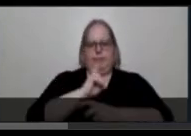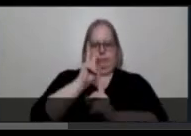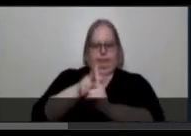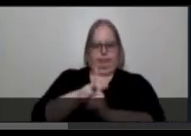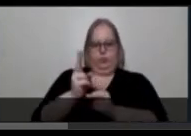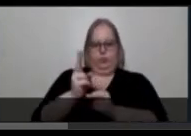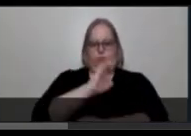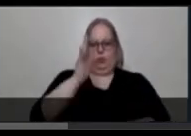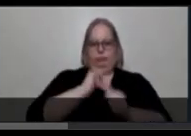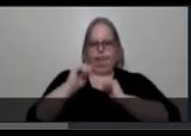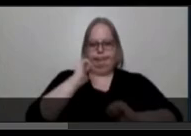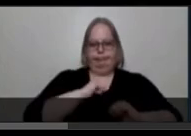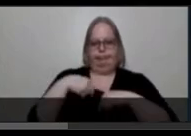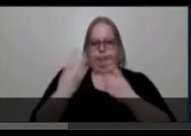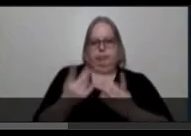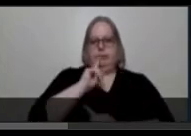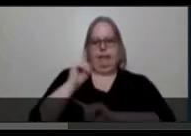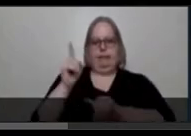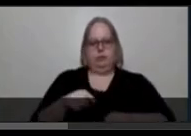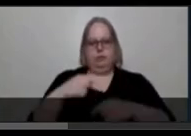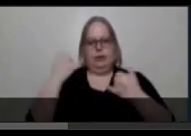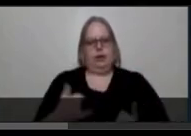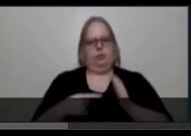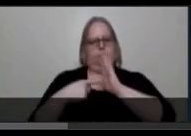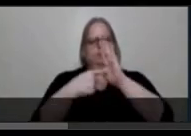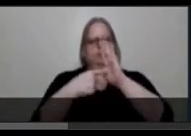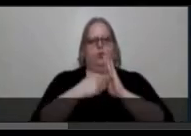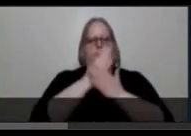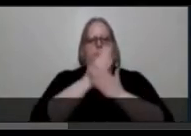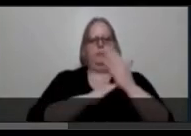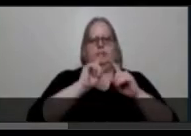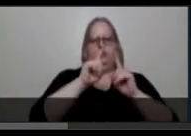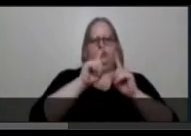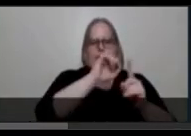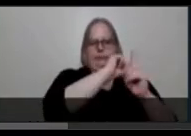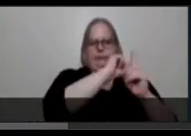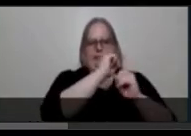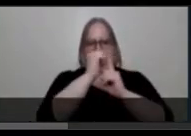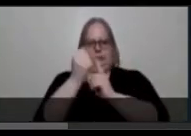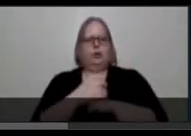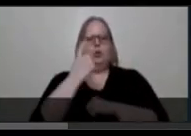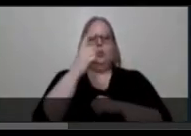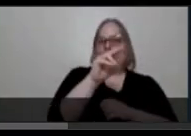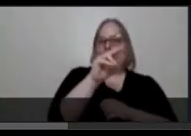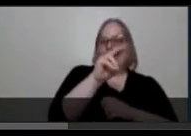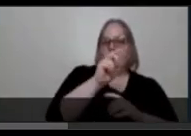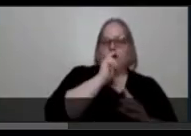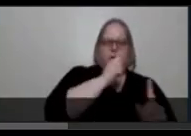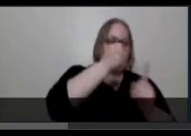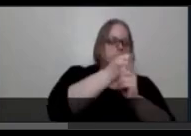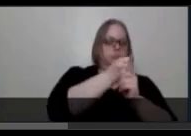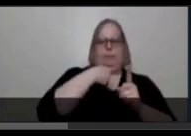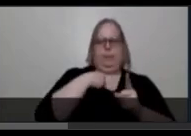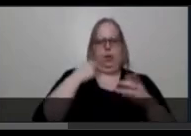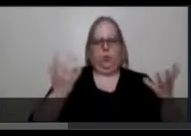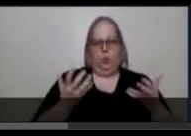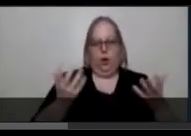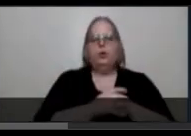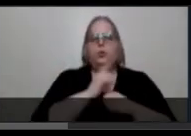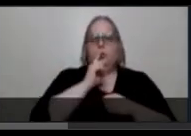I shall now go through some of the scenes from this production. One scene that really stands out to me in this production is a movement piece